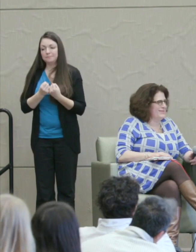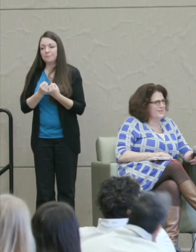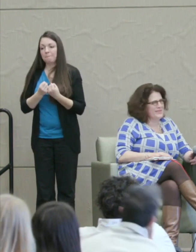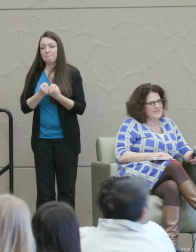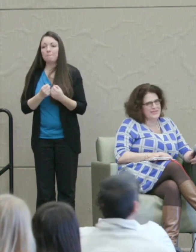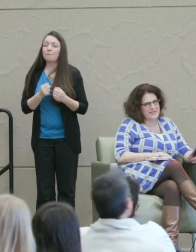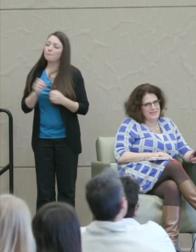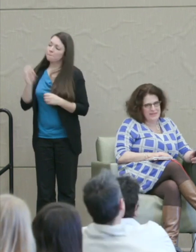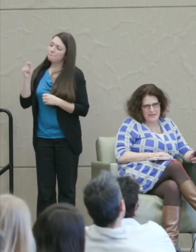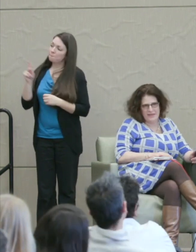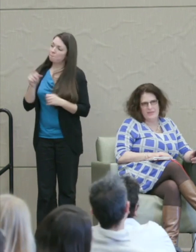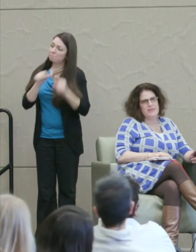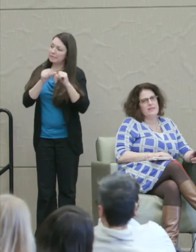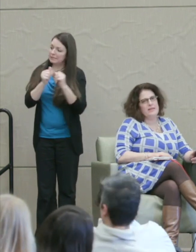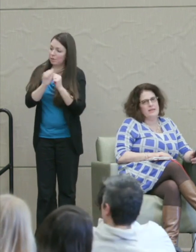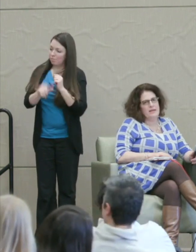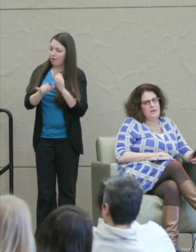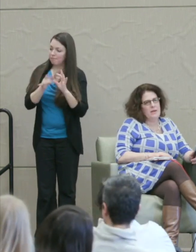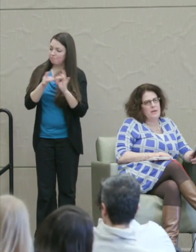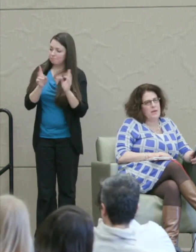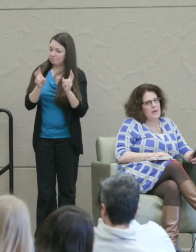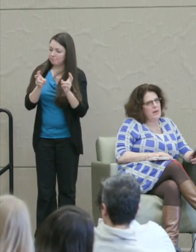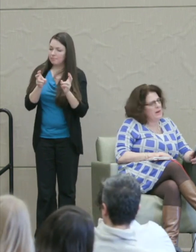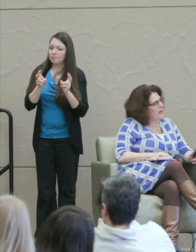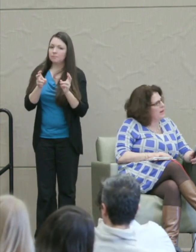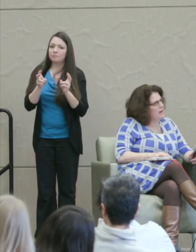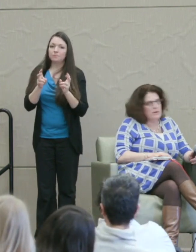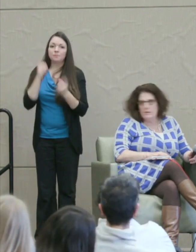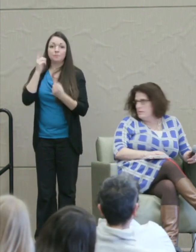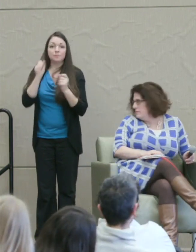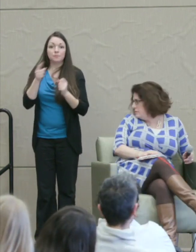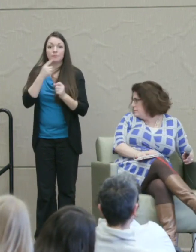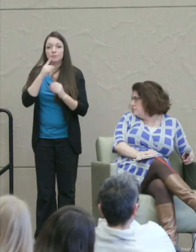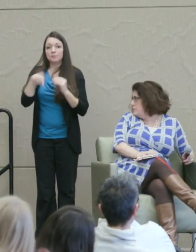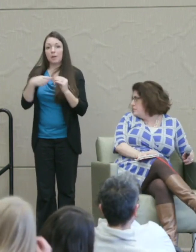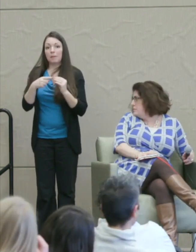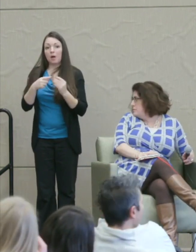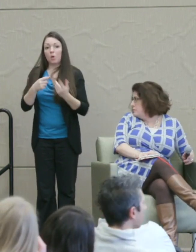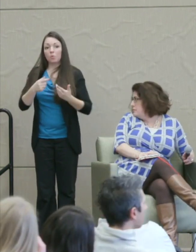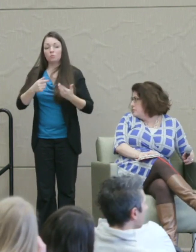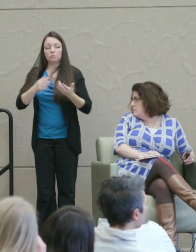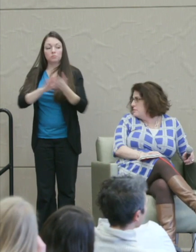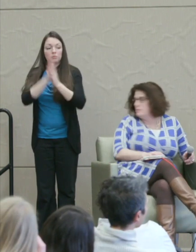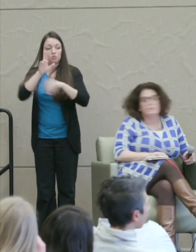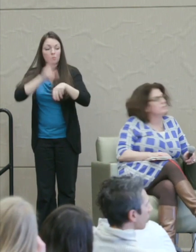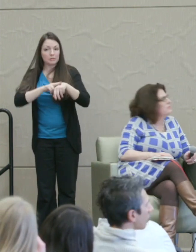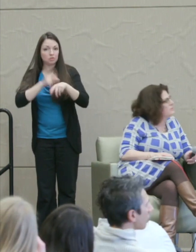I wonder if you can say a bit about the normalization of retributive anger.